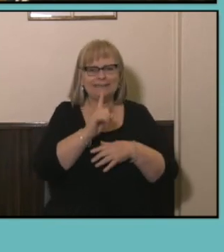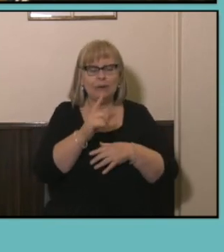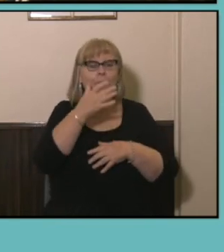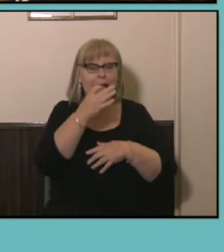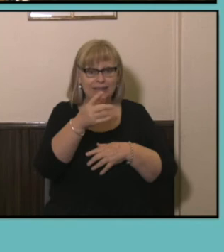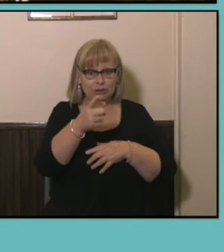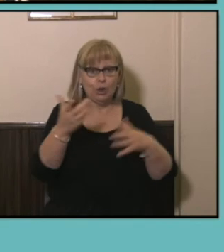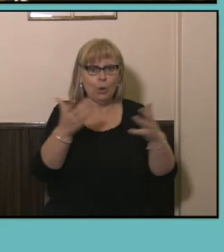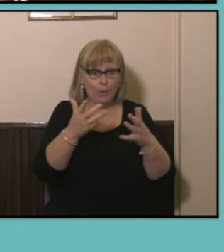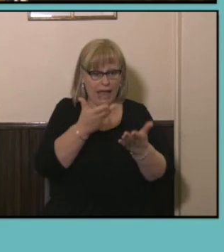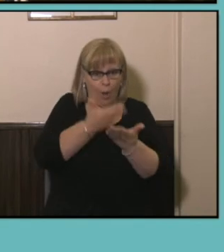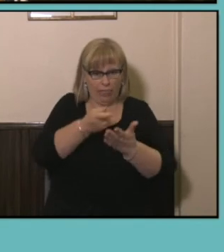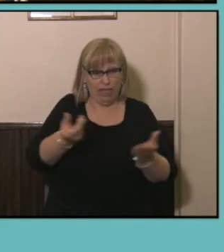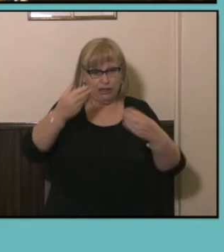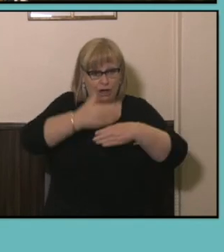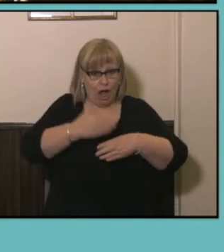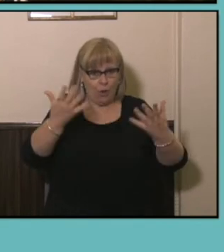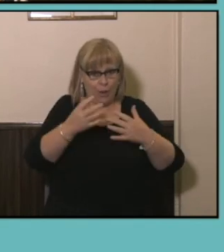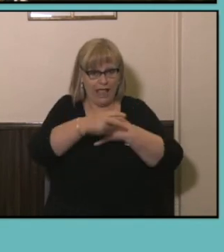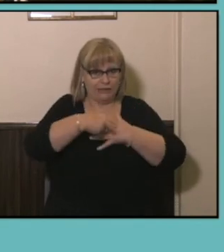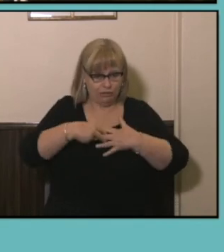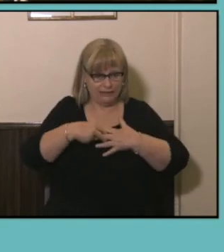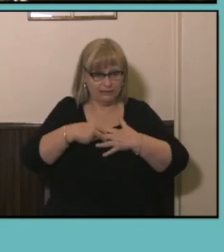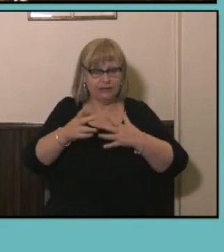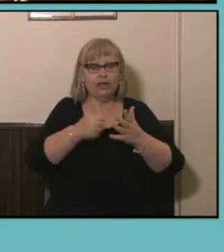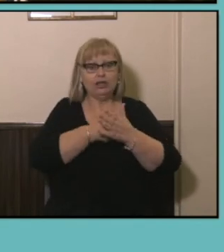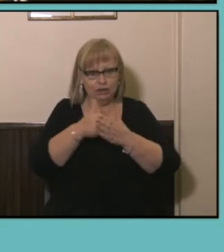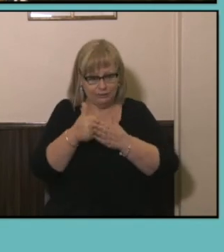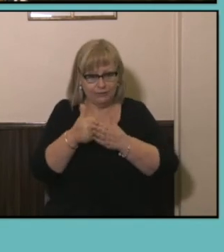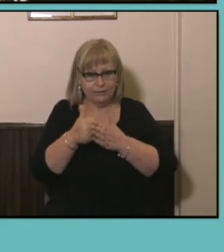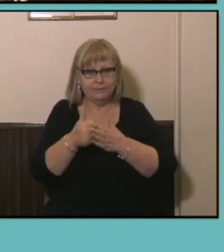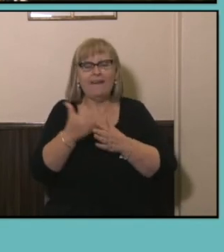where you were on census night, your usual address one in five years ago and